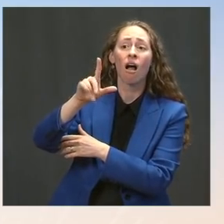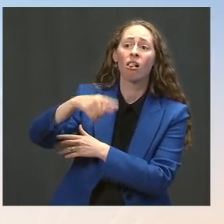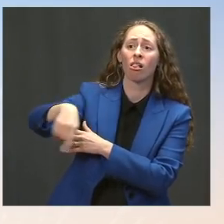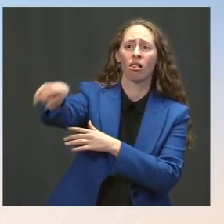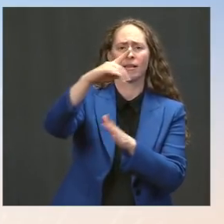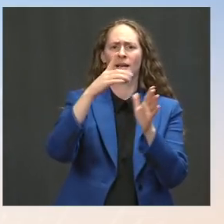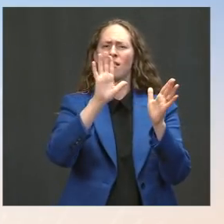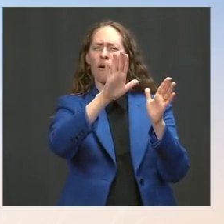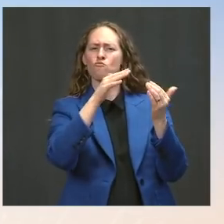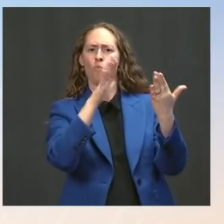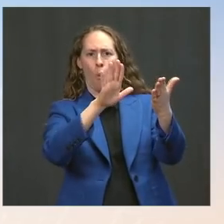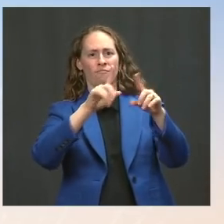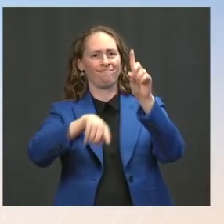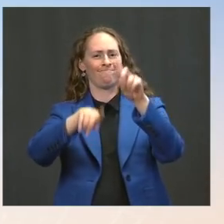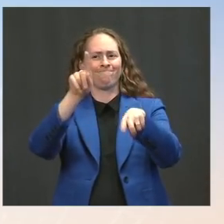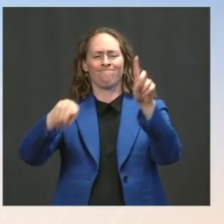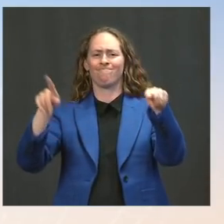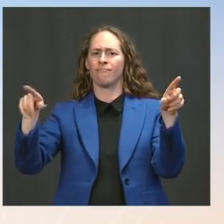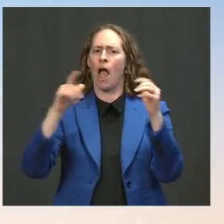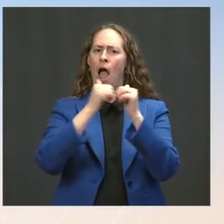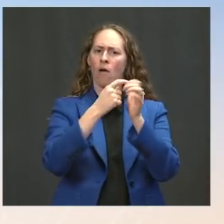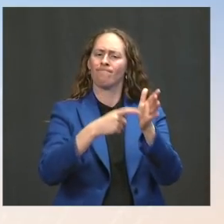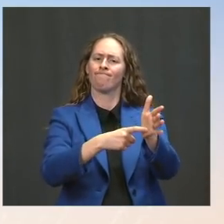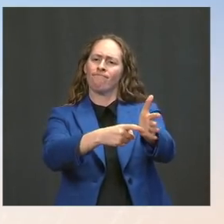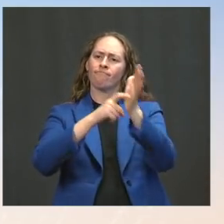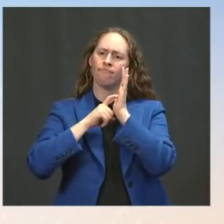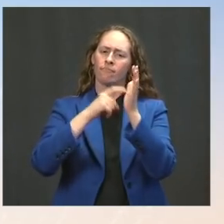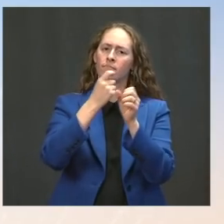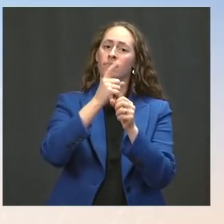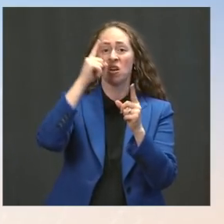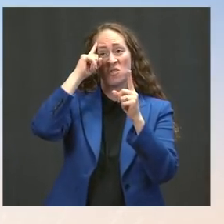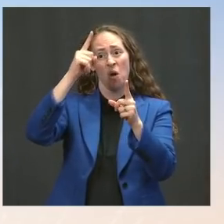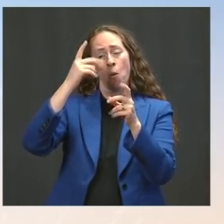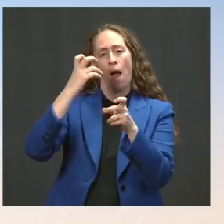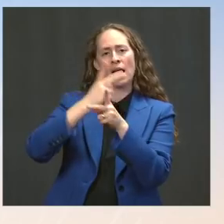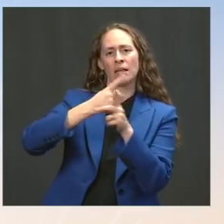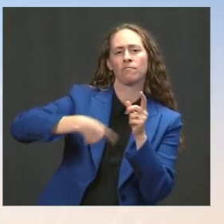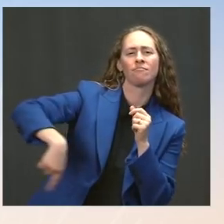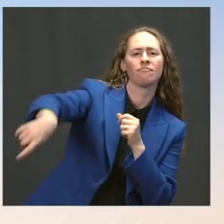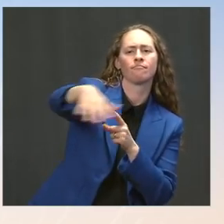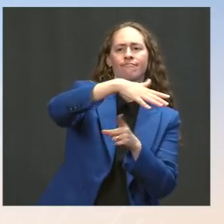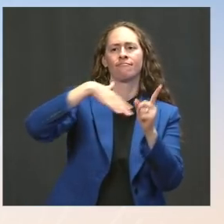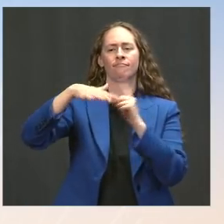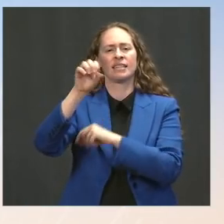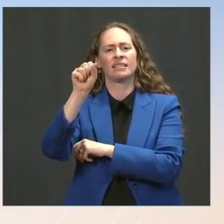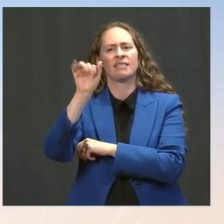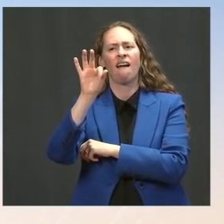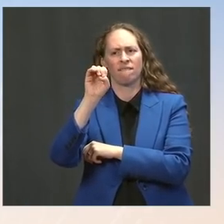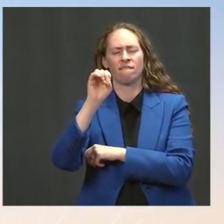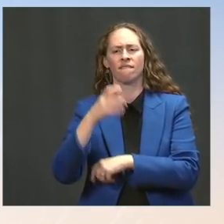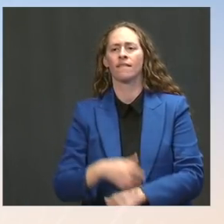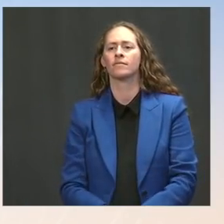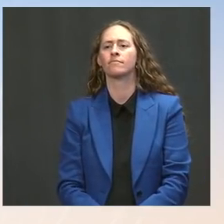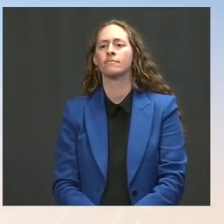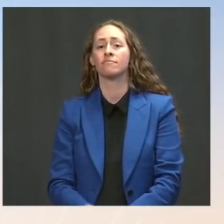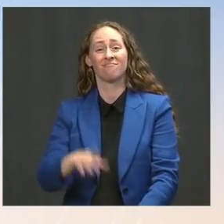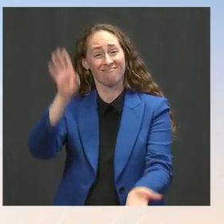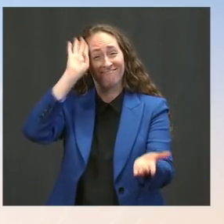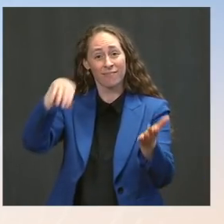to incentivize and increase vaccination rates. The more people are vaccinated, the more the country will be safe. The Press: One last one.